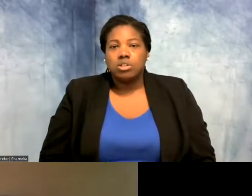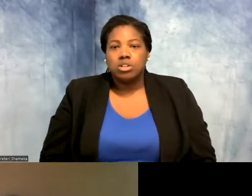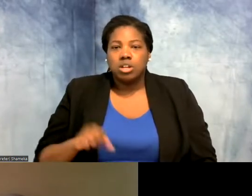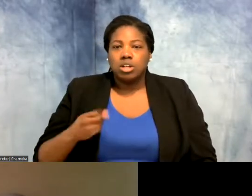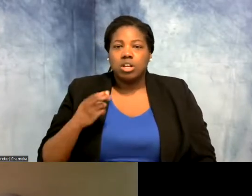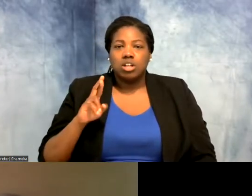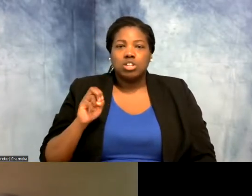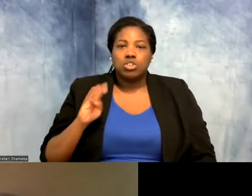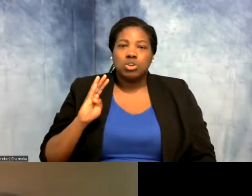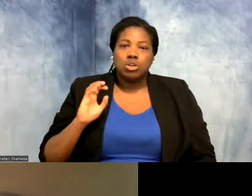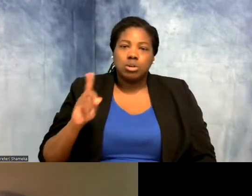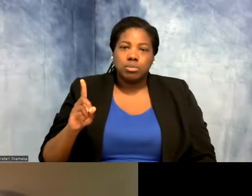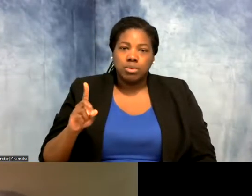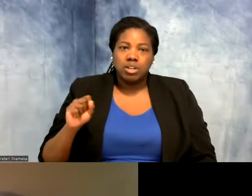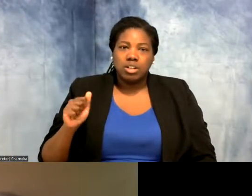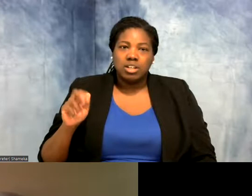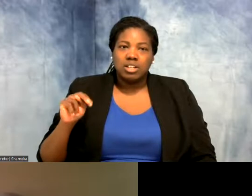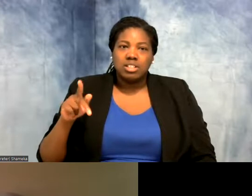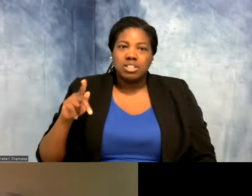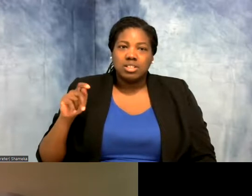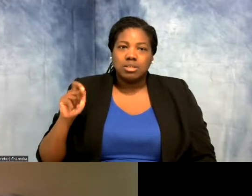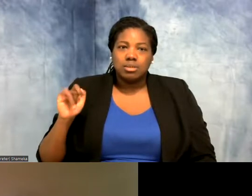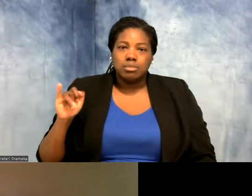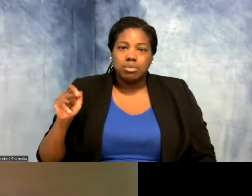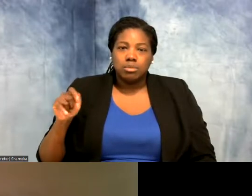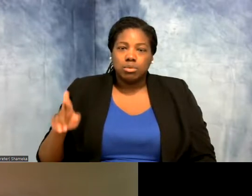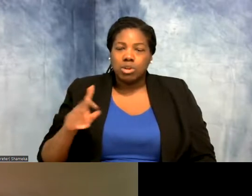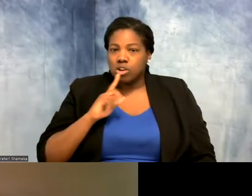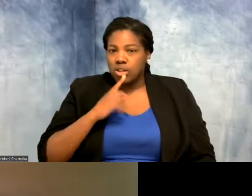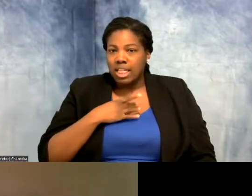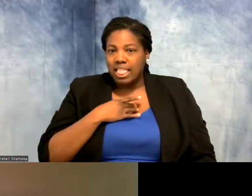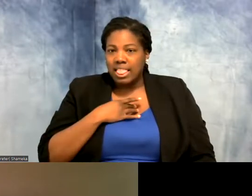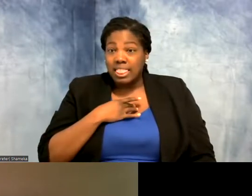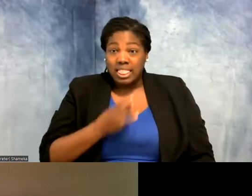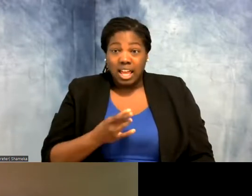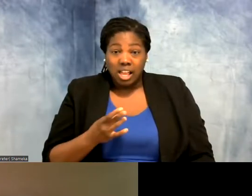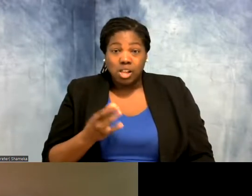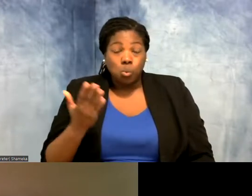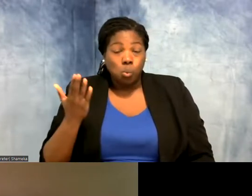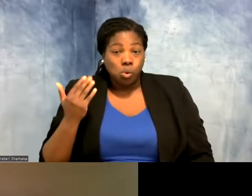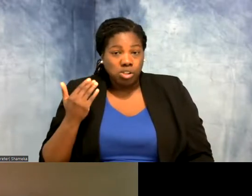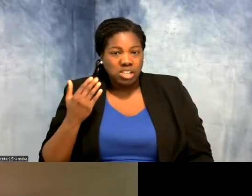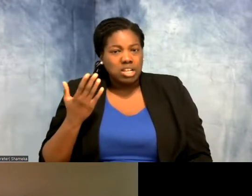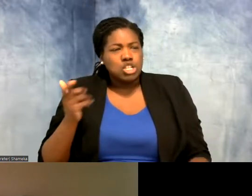a white-rumped sandpiper. And I really like the white- rumped sandpiper because it's a small shorebird, it's